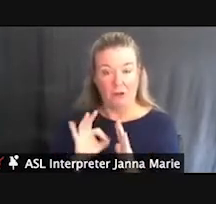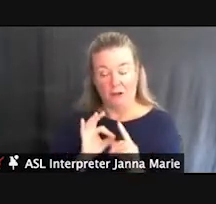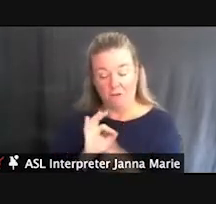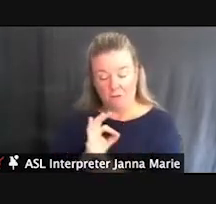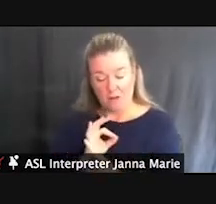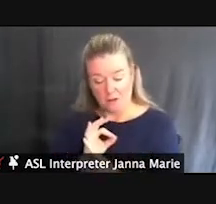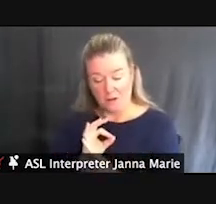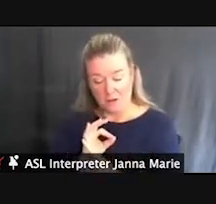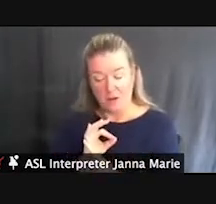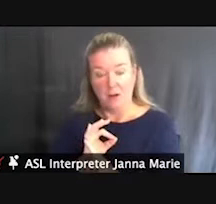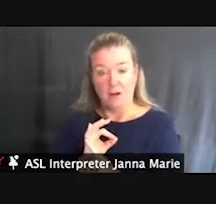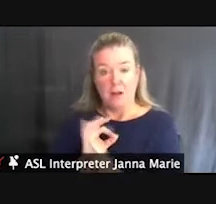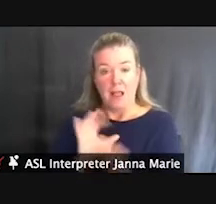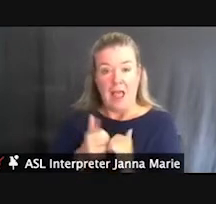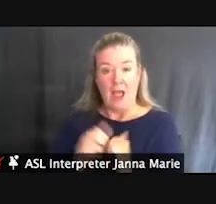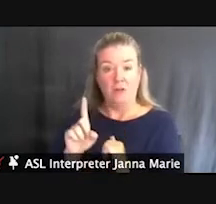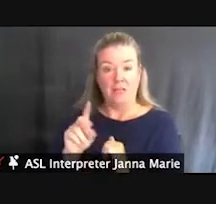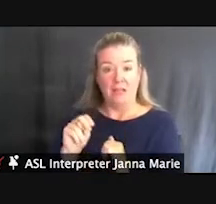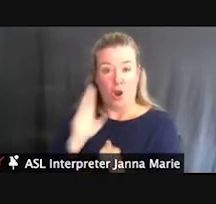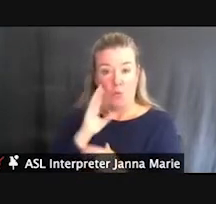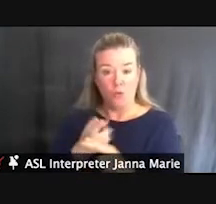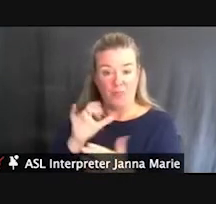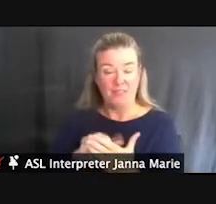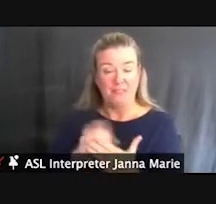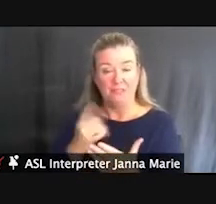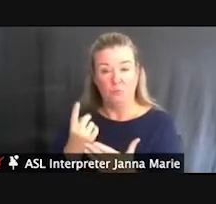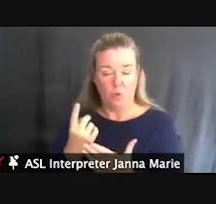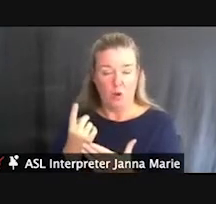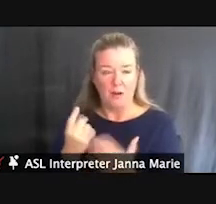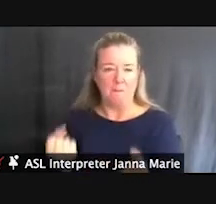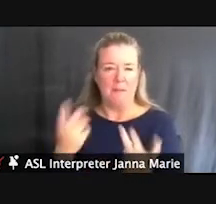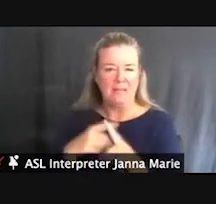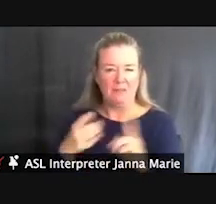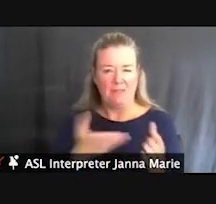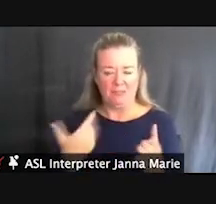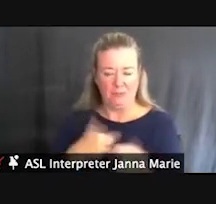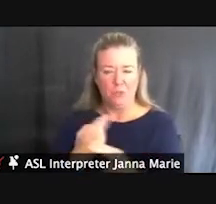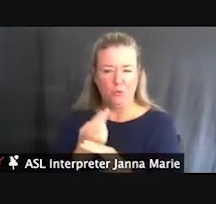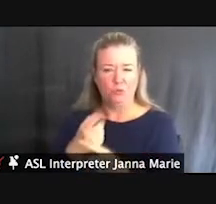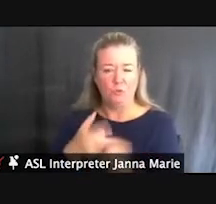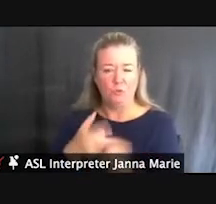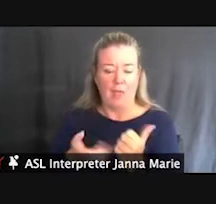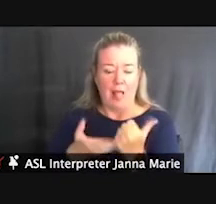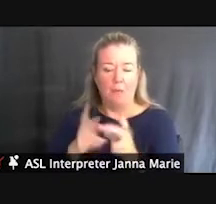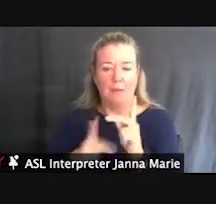that the DNR uses. It's one of many methods that we use to help people access a shoreline.